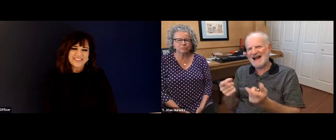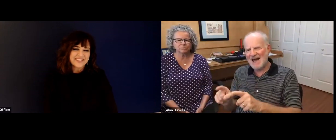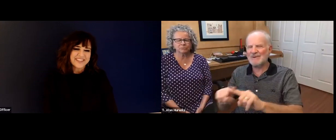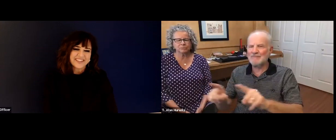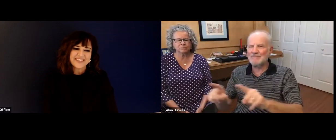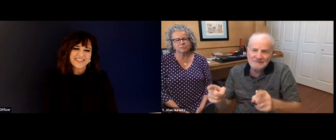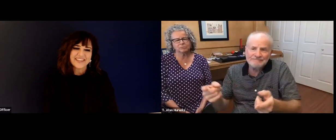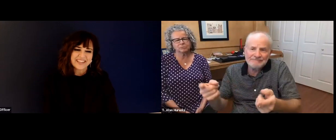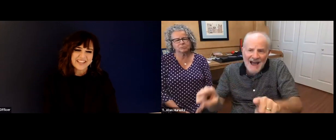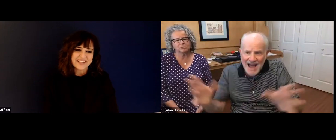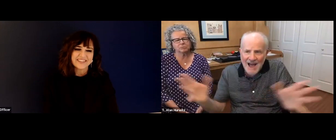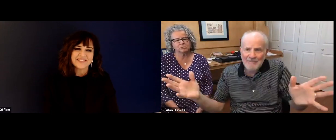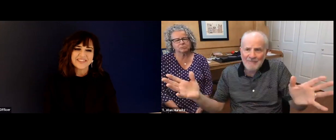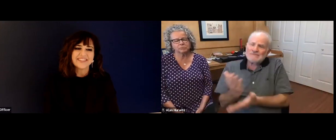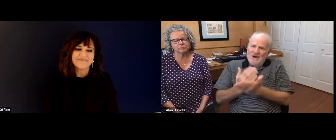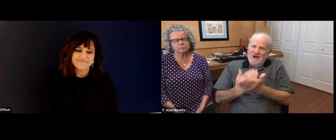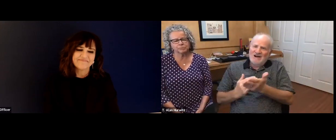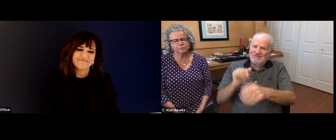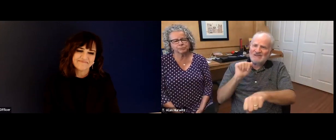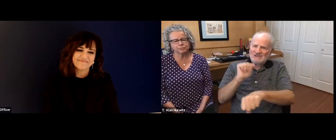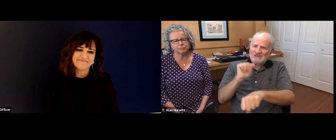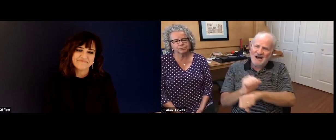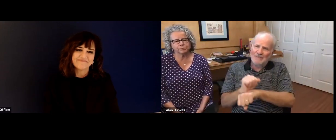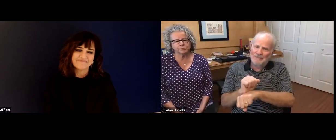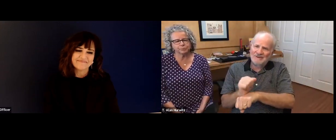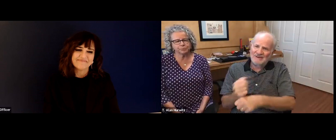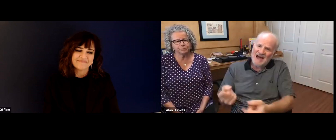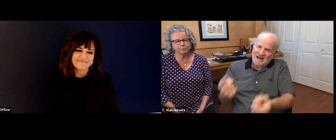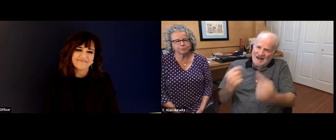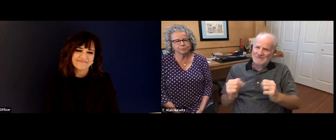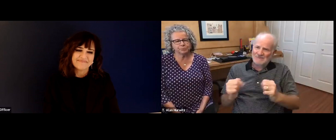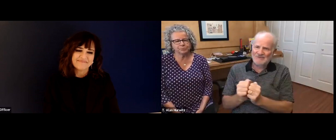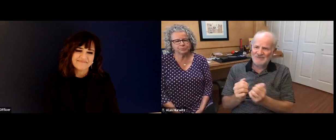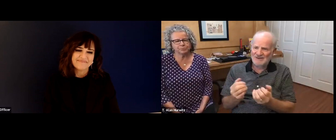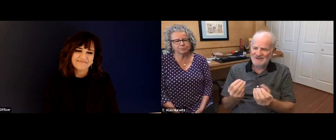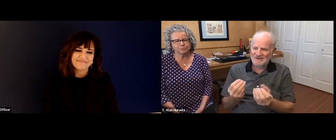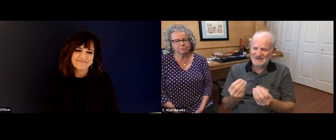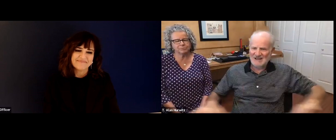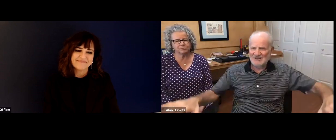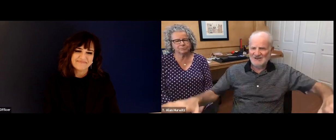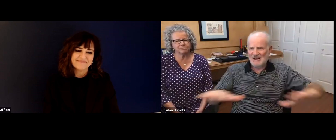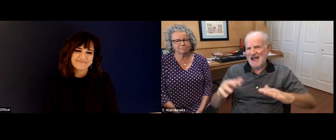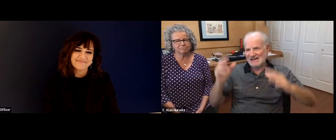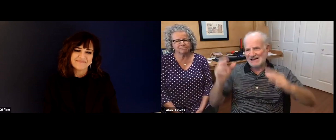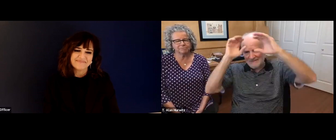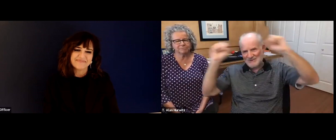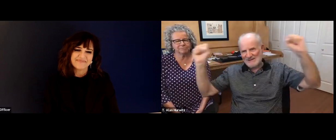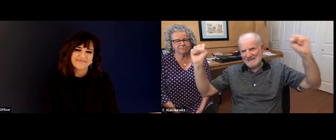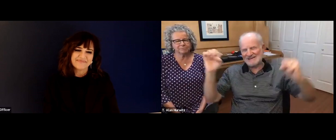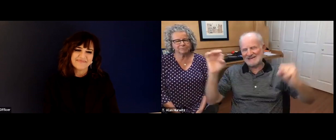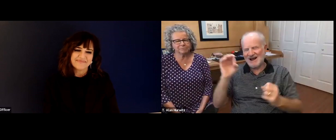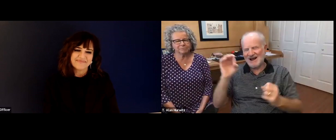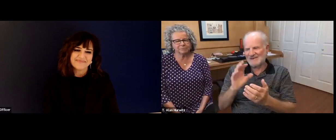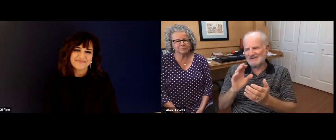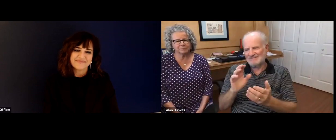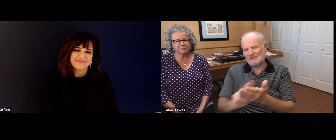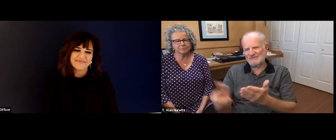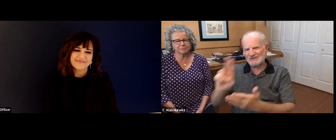support in in retraining people. So those sorts of things, you know, there, you always wish that that they didn't happen.